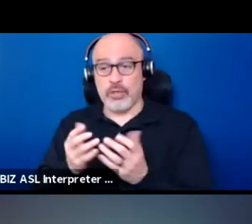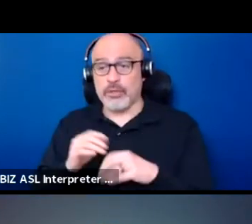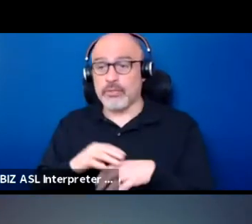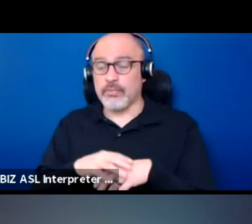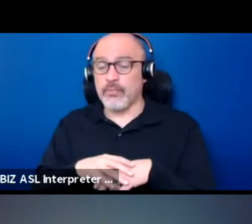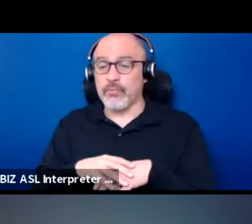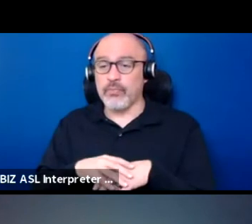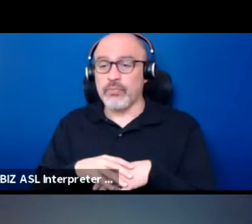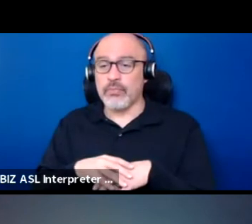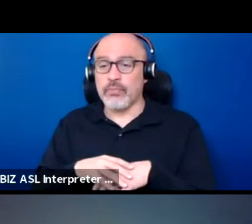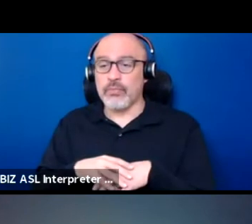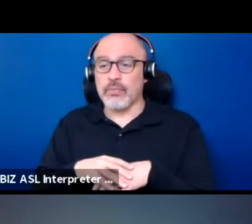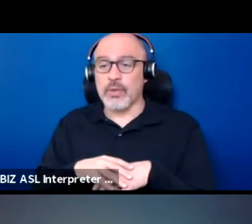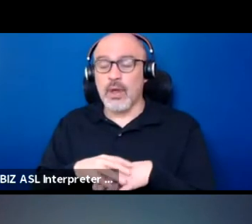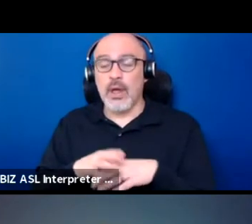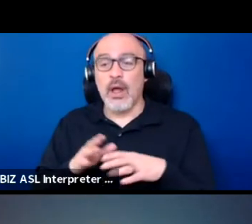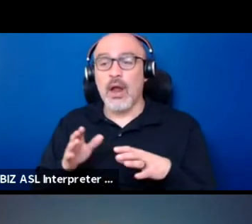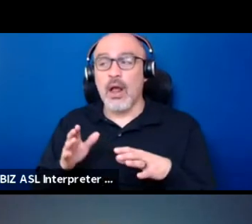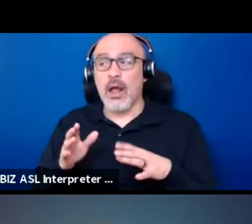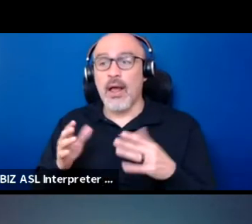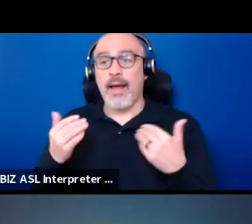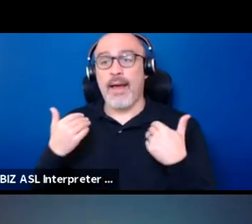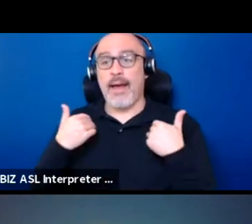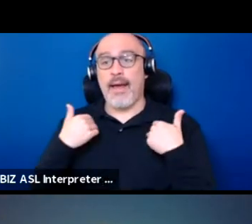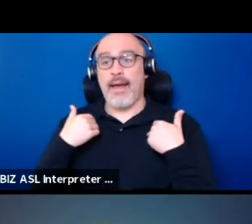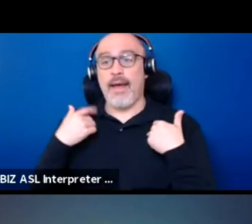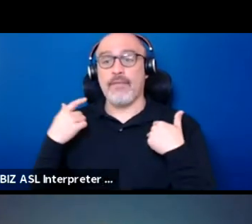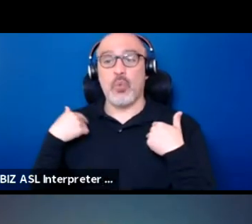that we will enter an age of prophecy